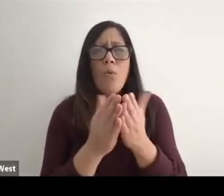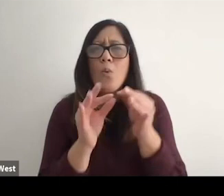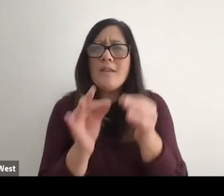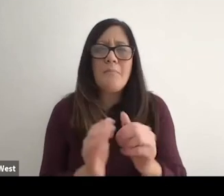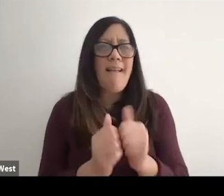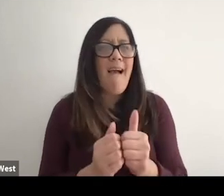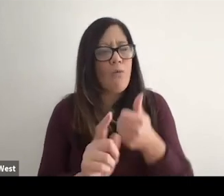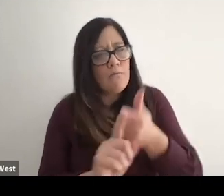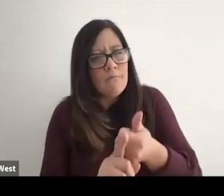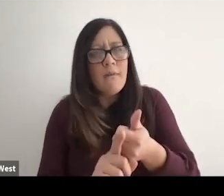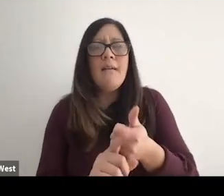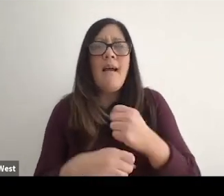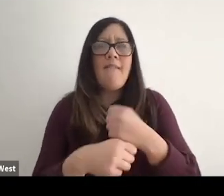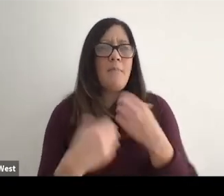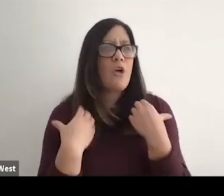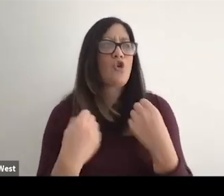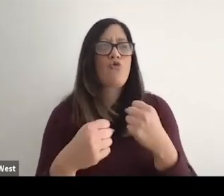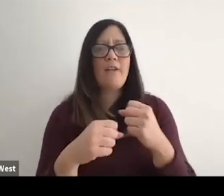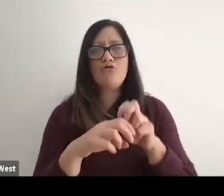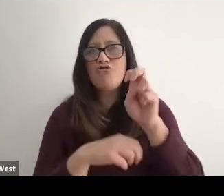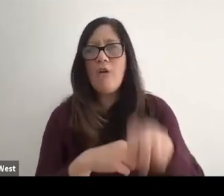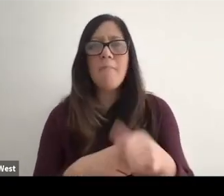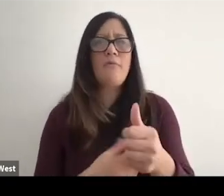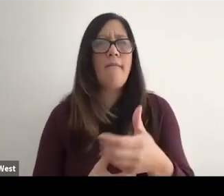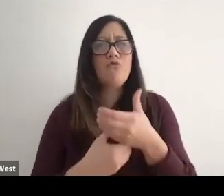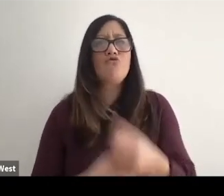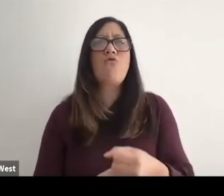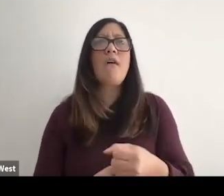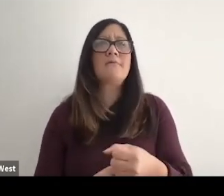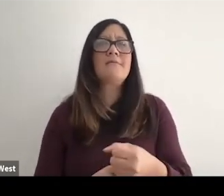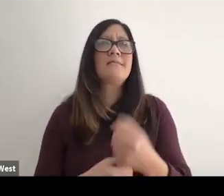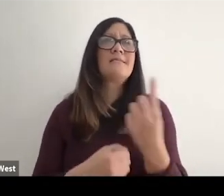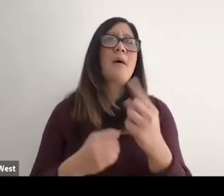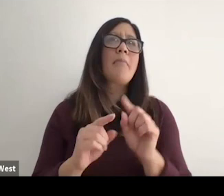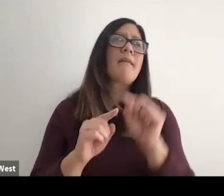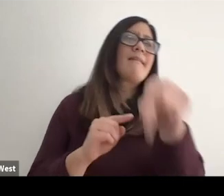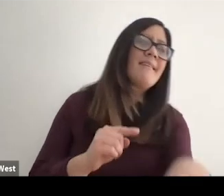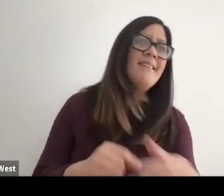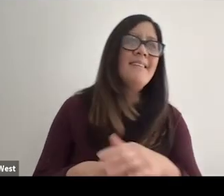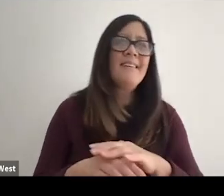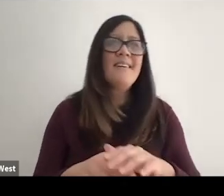to tell you how to do that. You have to make that courageous step yourself. You have to trust that there's going to be something on the other side.